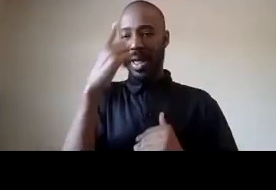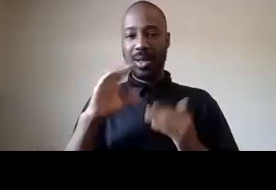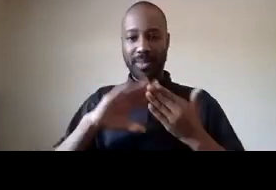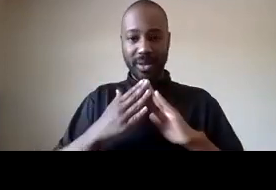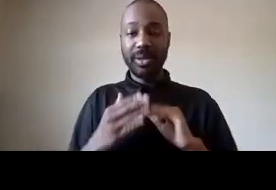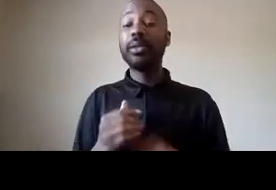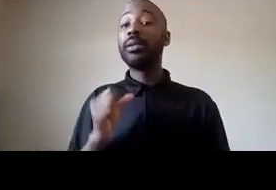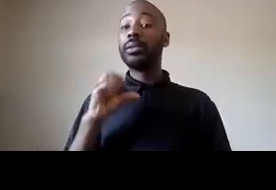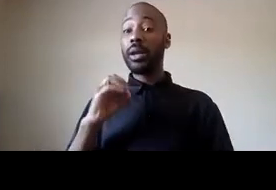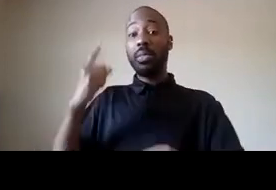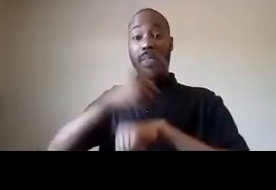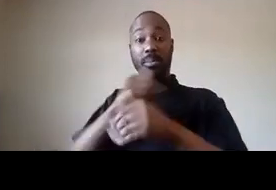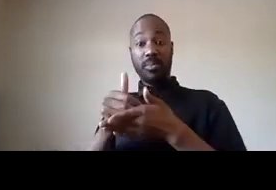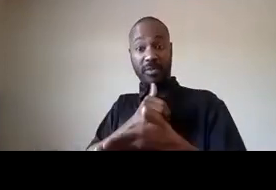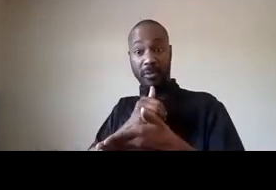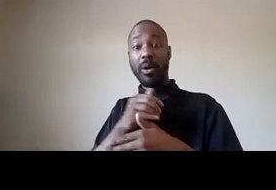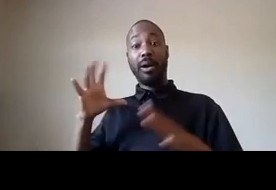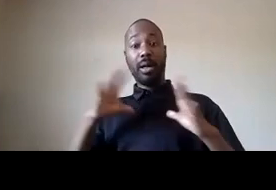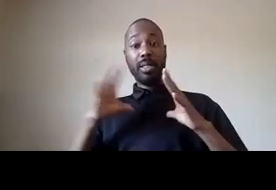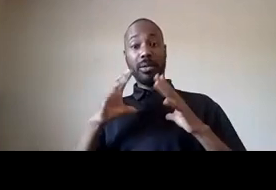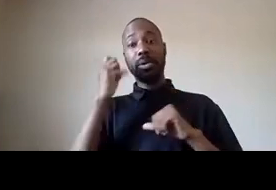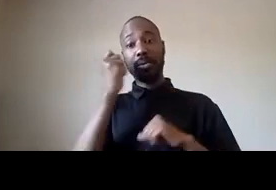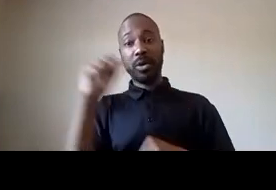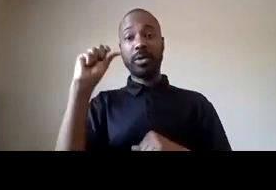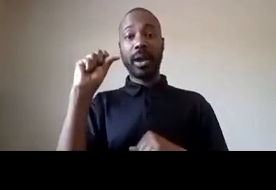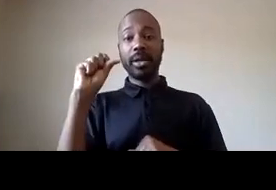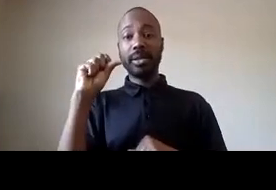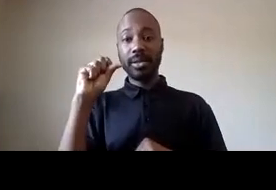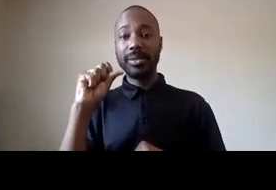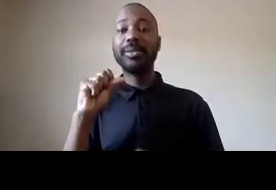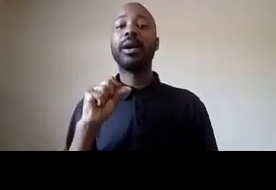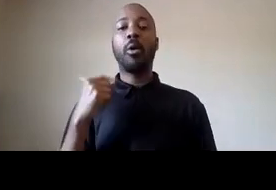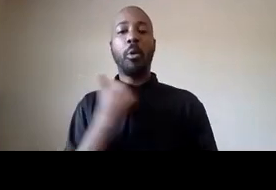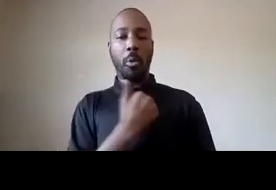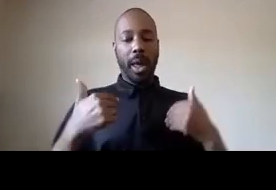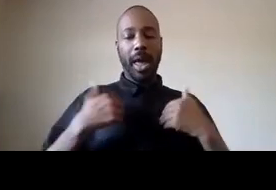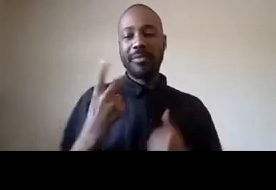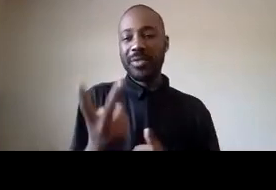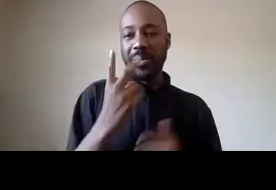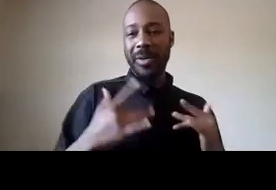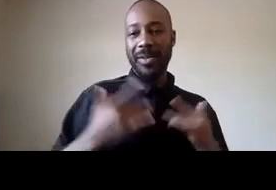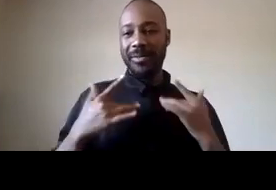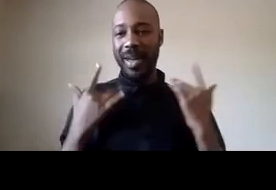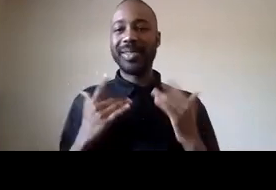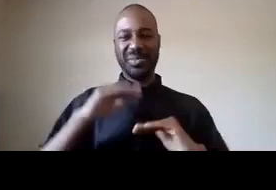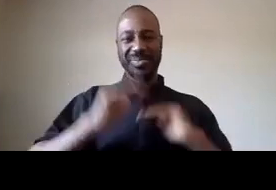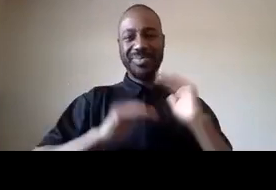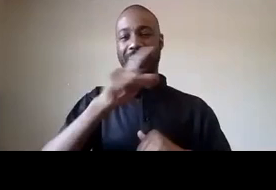hollywood on saturday we have two built black community events one we have an event in the park for our